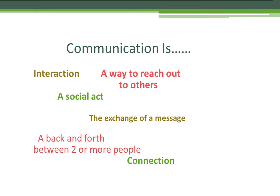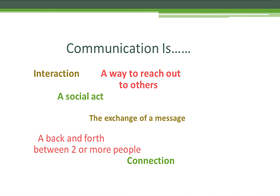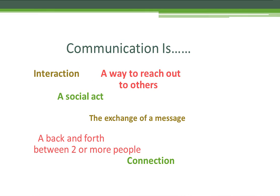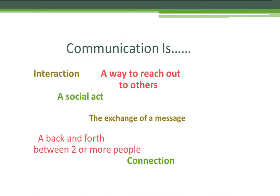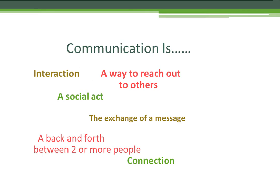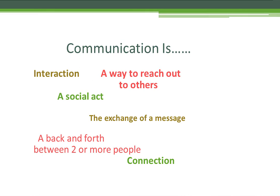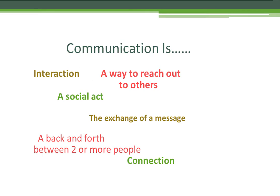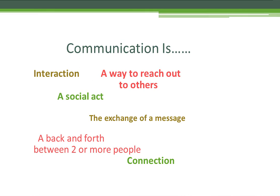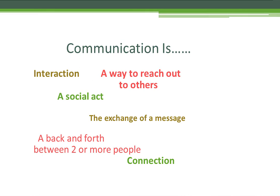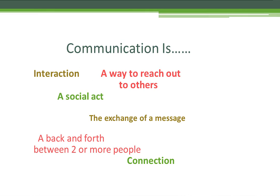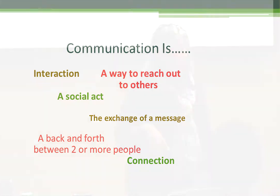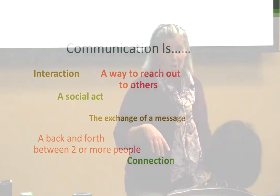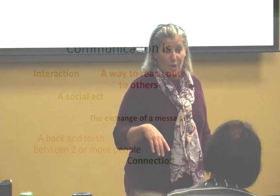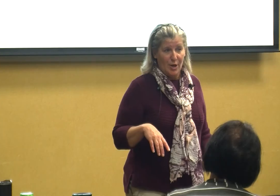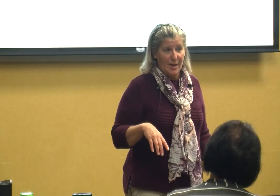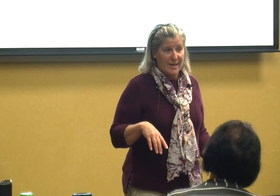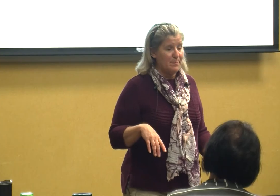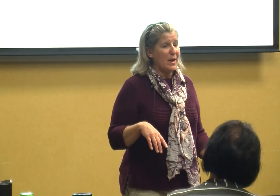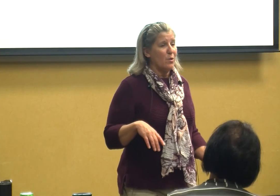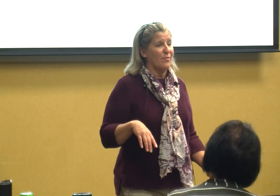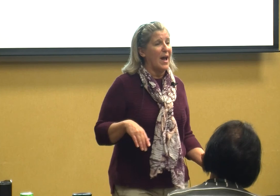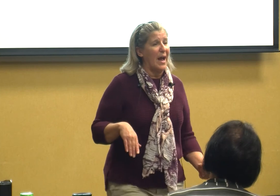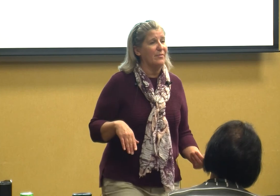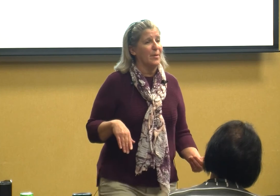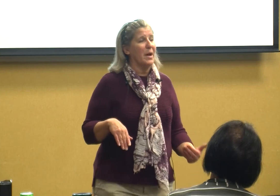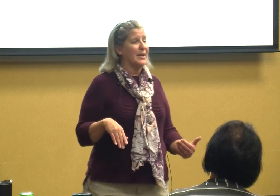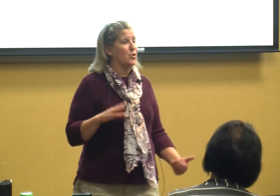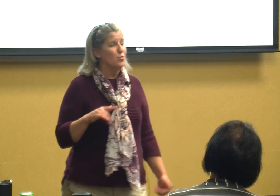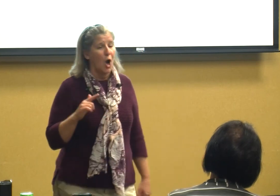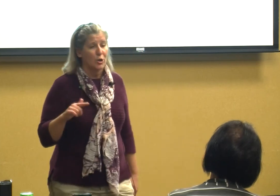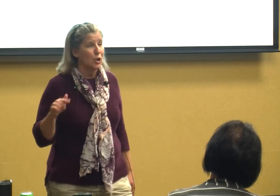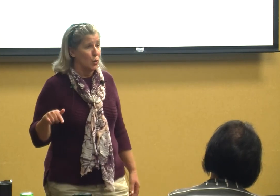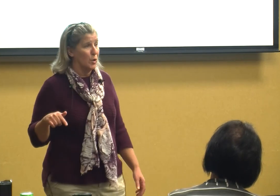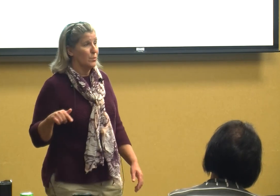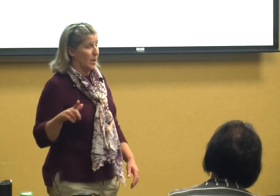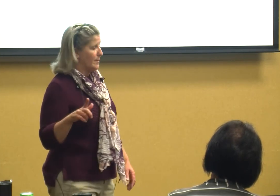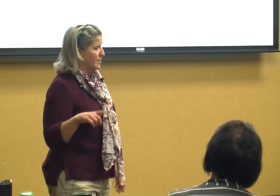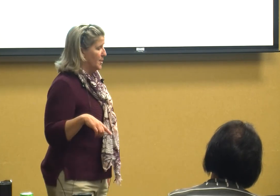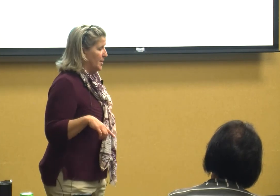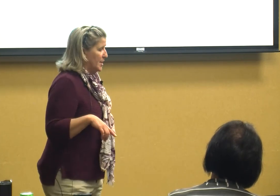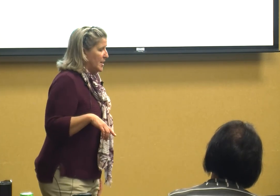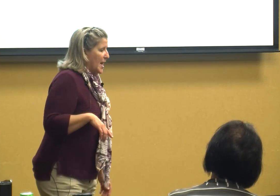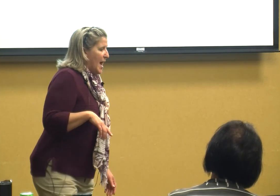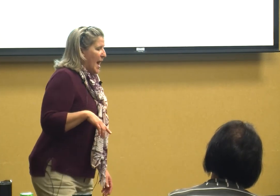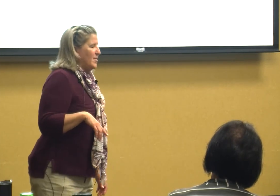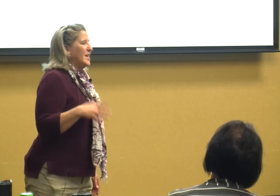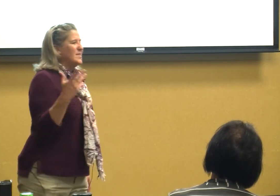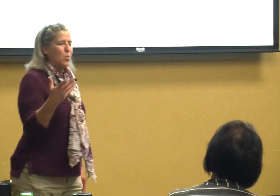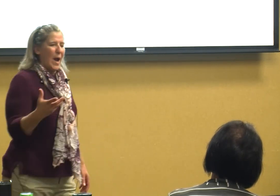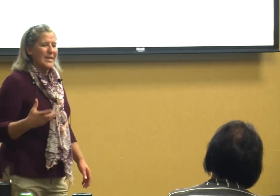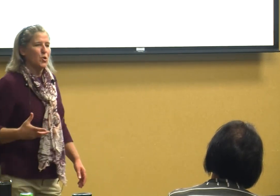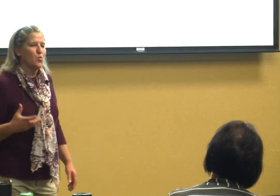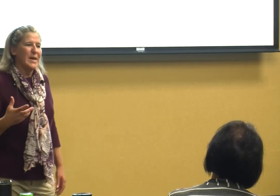get me anywhere it's better if I have somebody to talk to right and then it's a way to reach